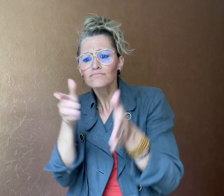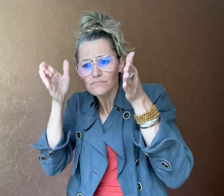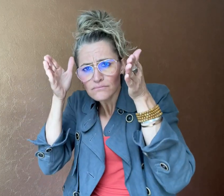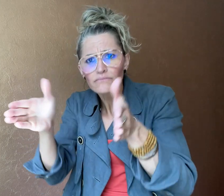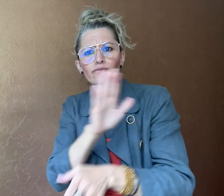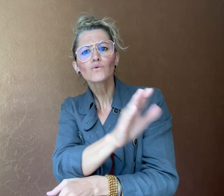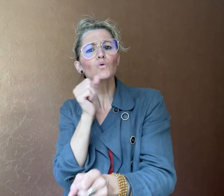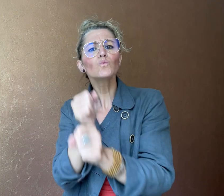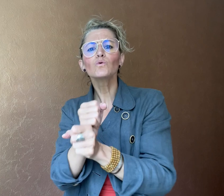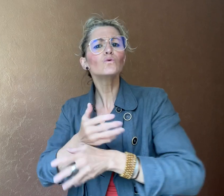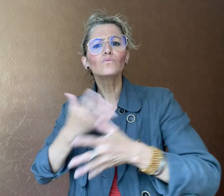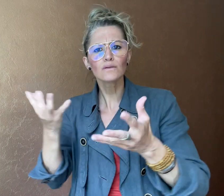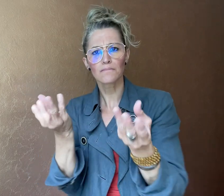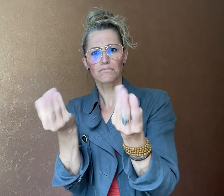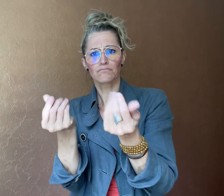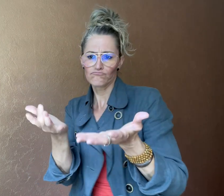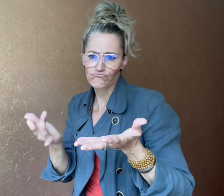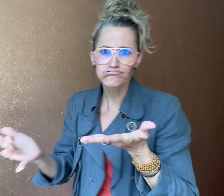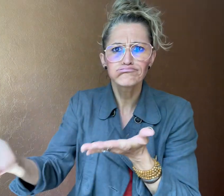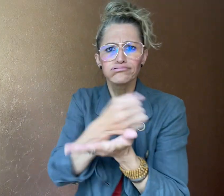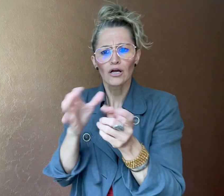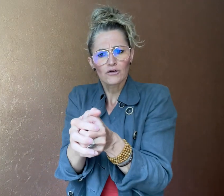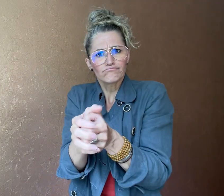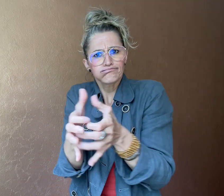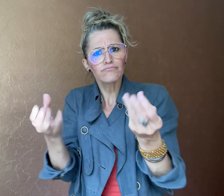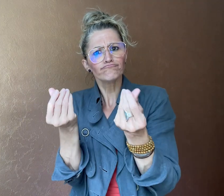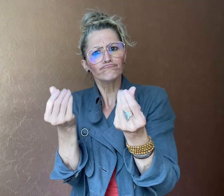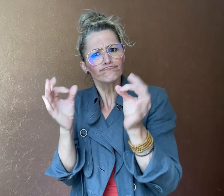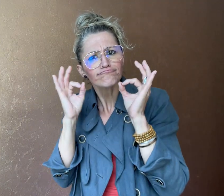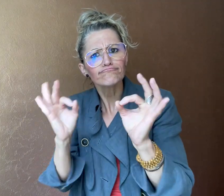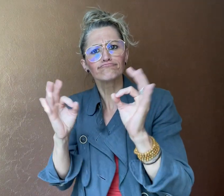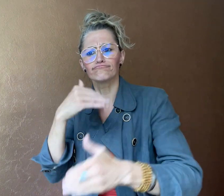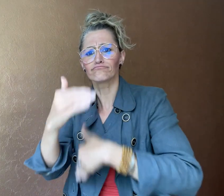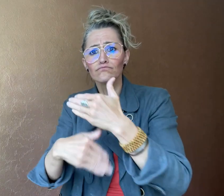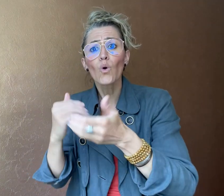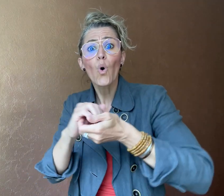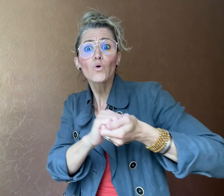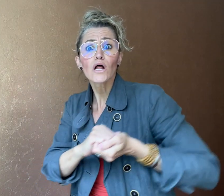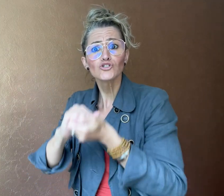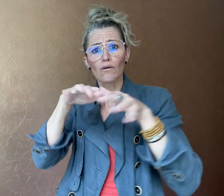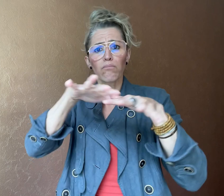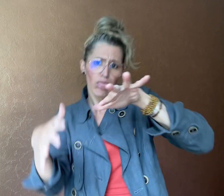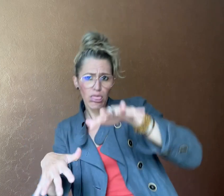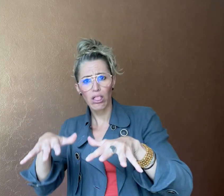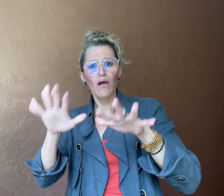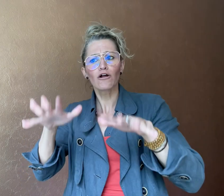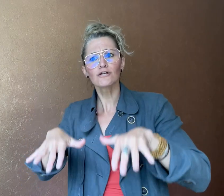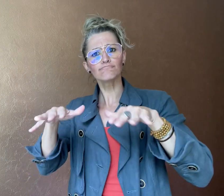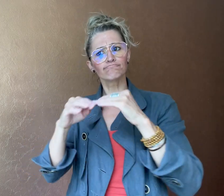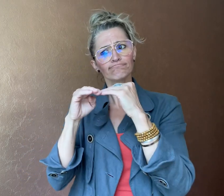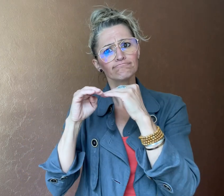and stability of the organization. Kellison worked in his